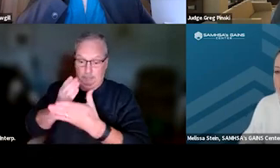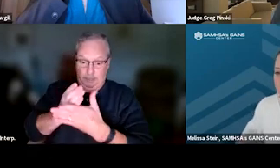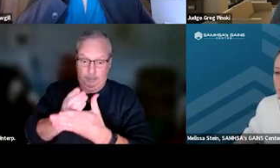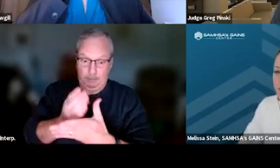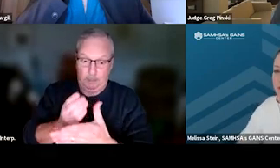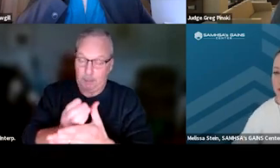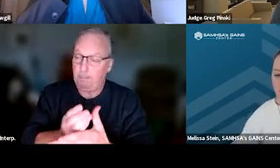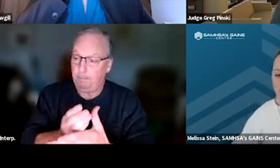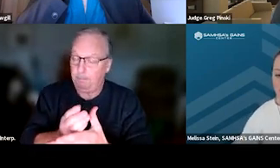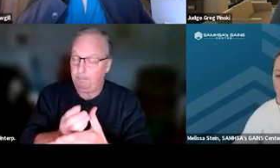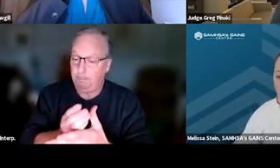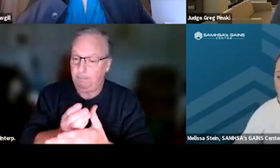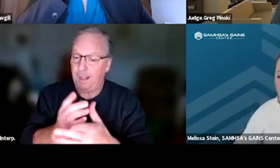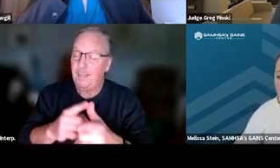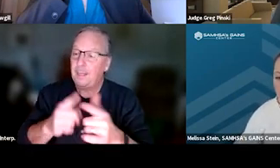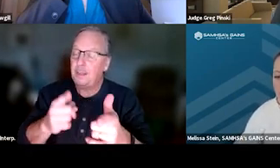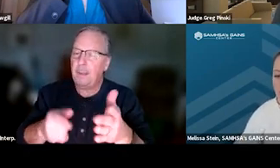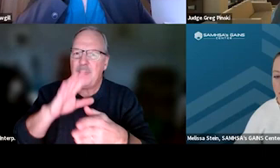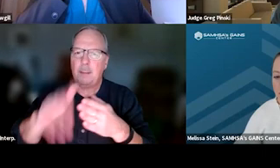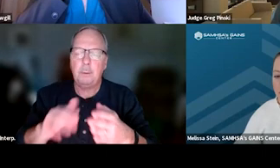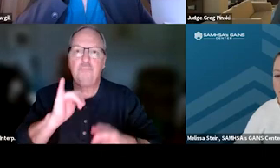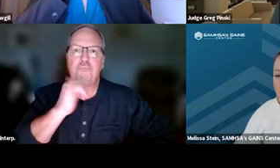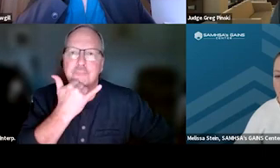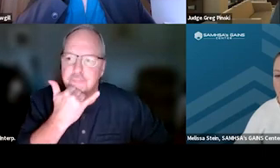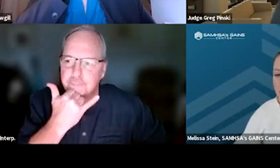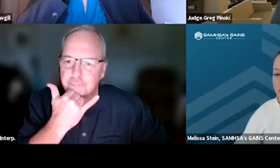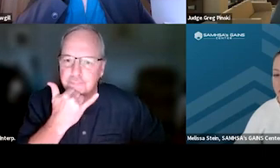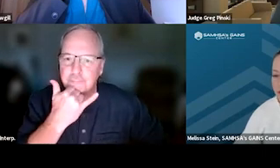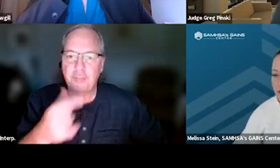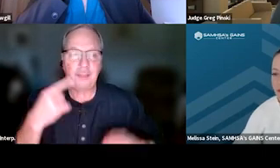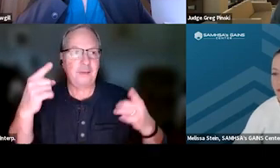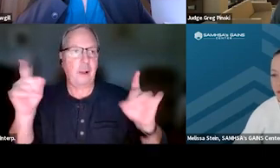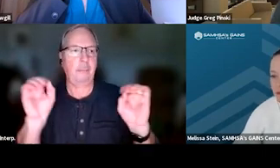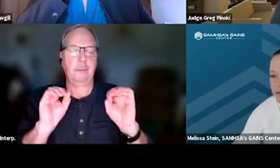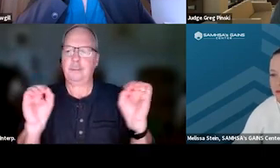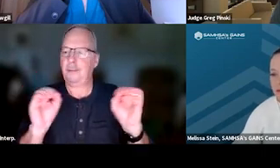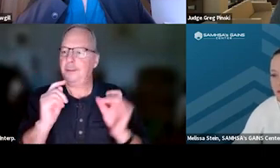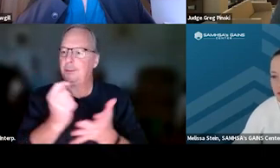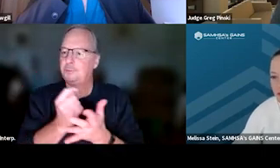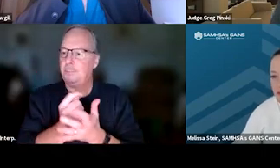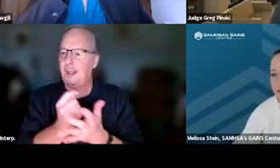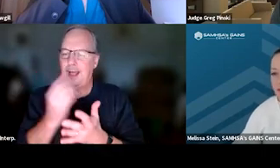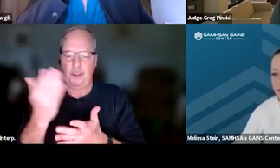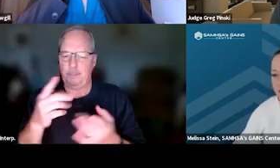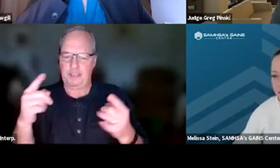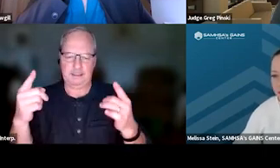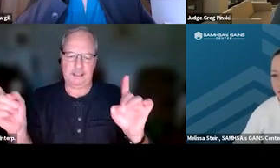then they may conclude wrongly that they've accomplished nothing in their treatment and they'll never be successful at their recovery.